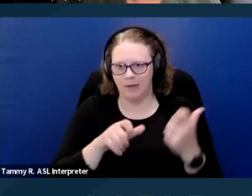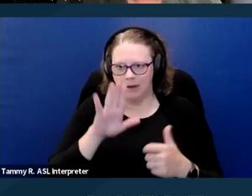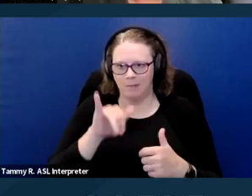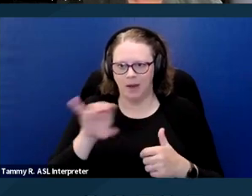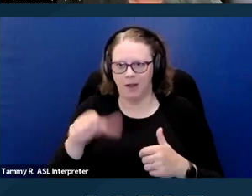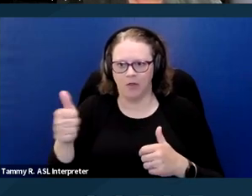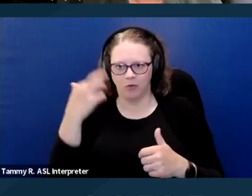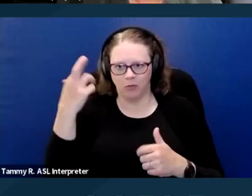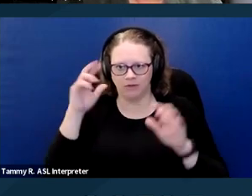Next slide please.